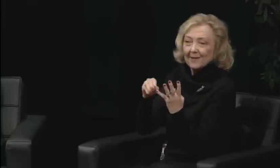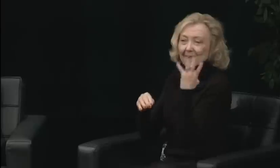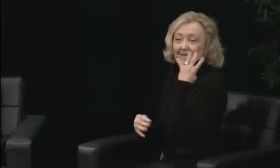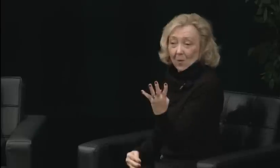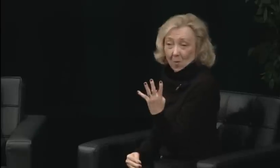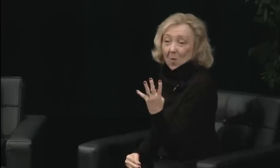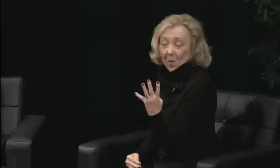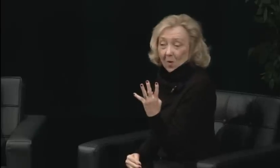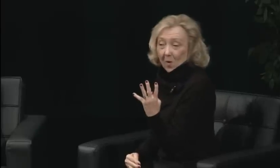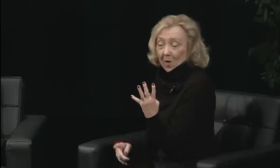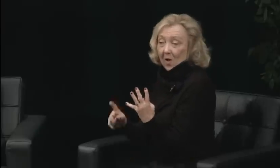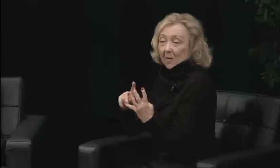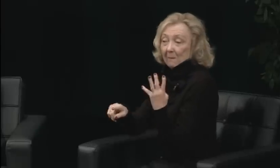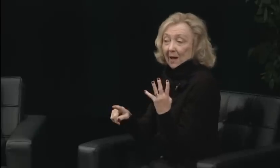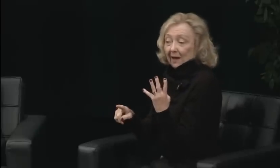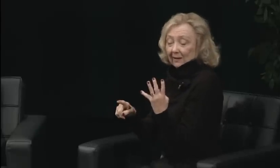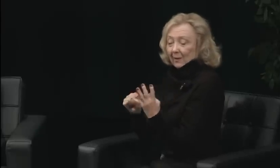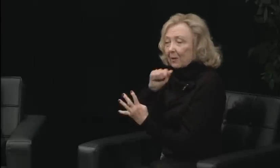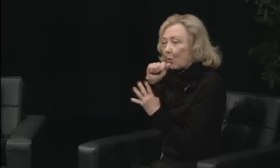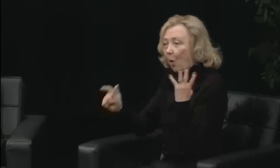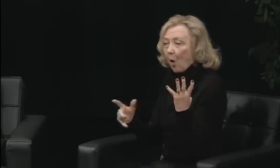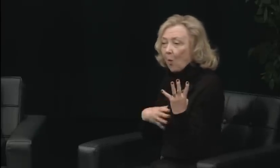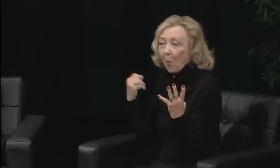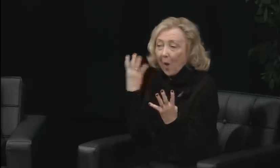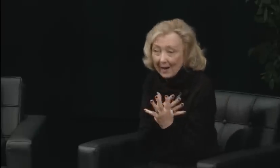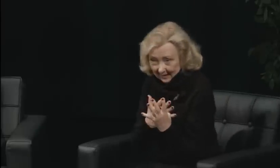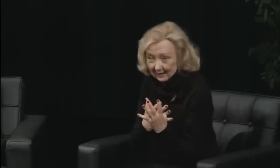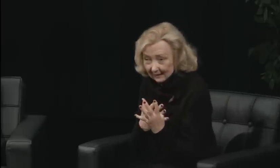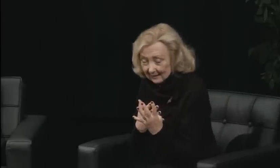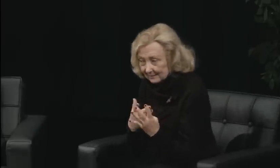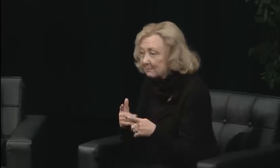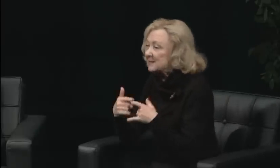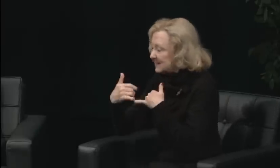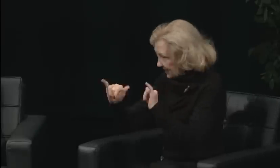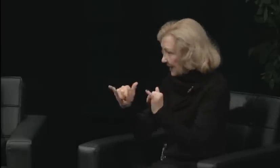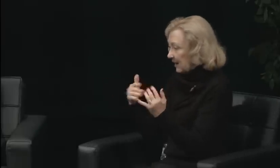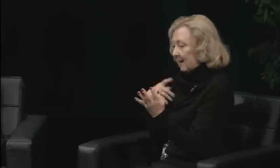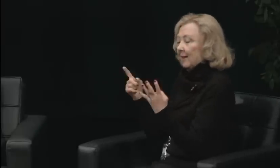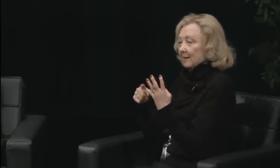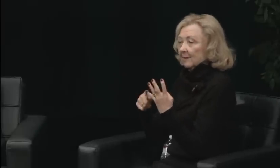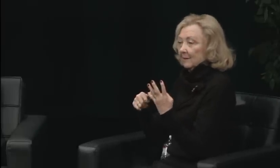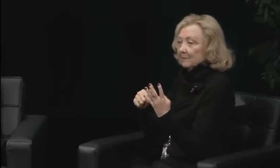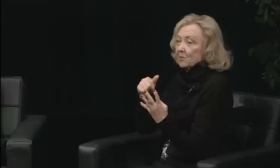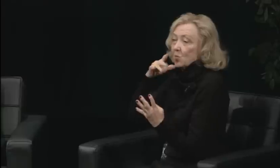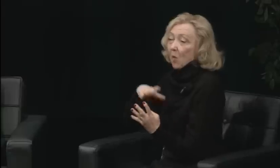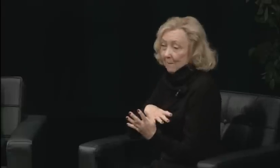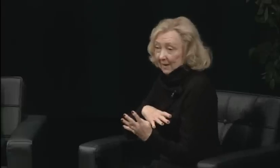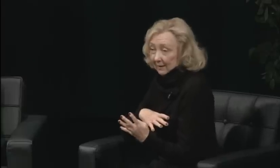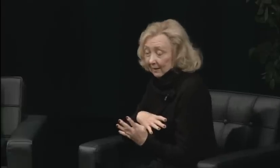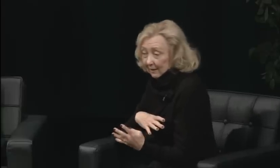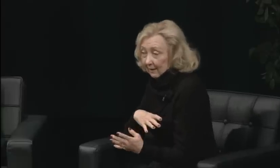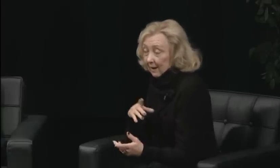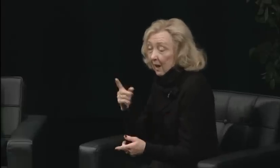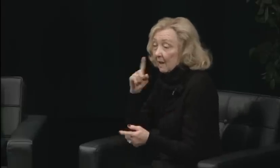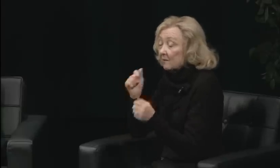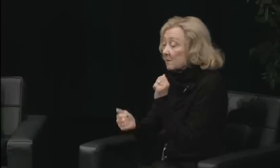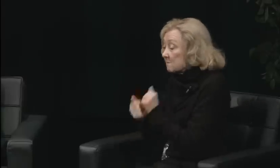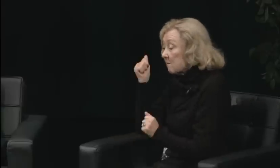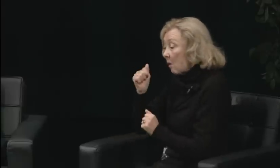and they identified those four students, and they understood that it wouldn't look right if they were all men. They were conscious about that.